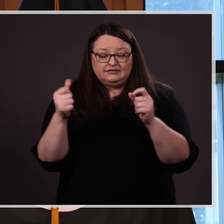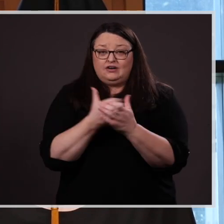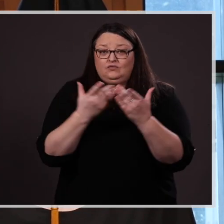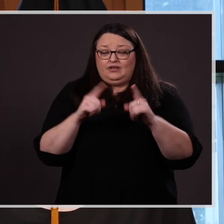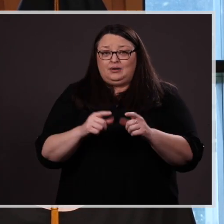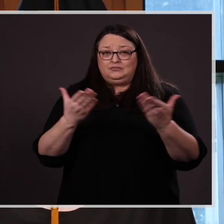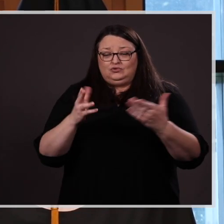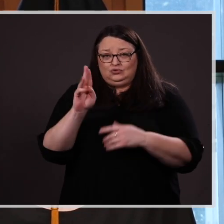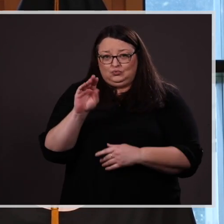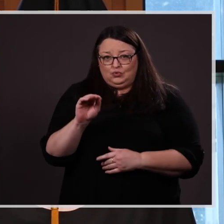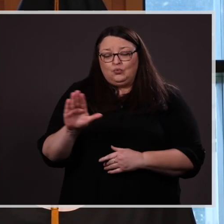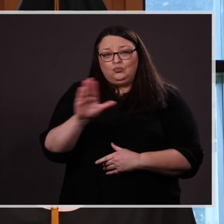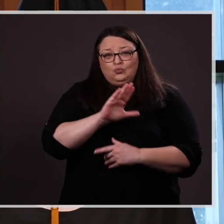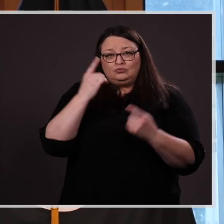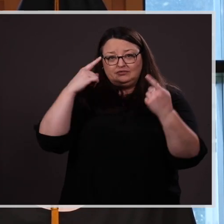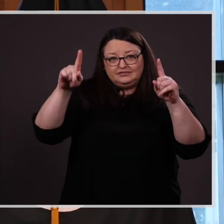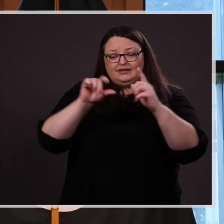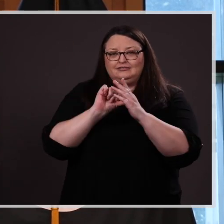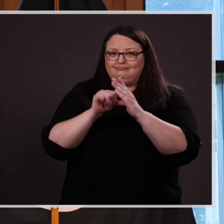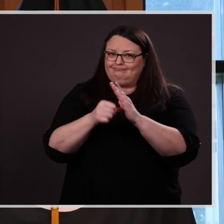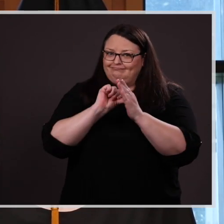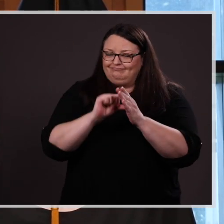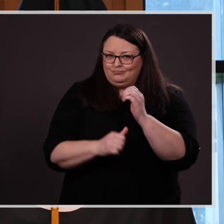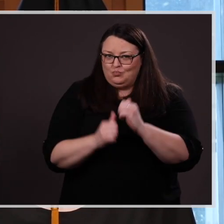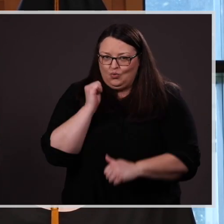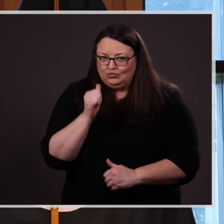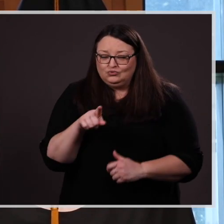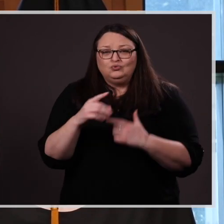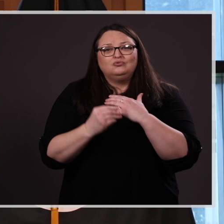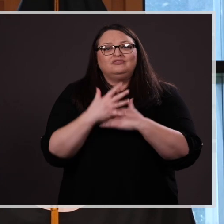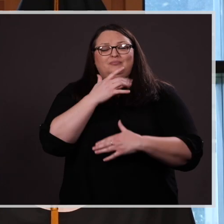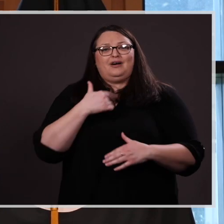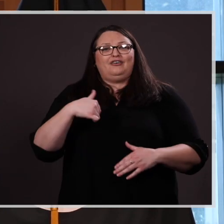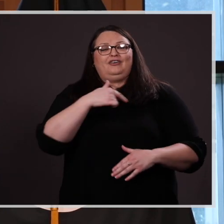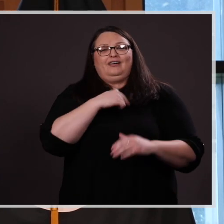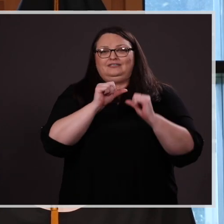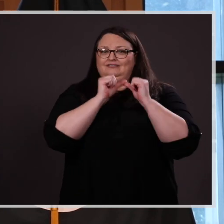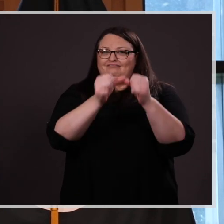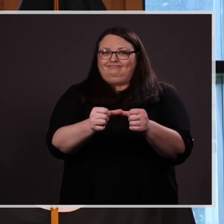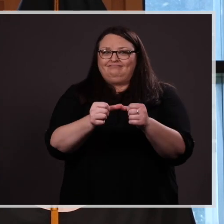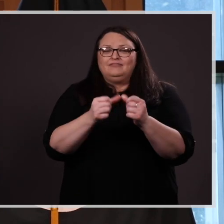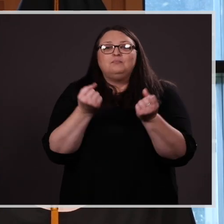successes are what impress us most. You inspire us endlessly, and, in many ways, help us know